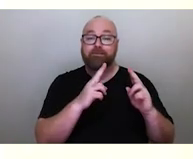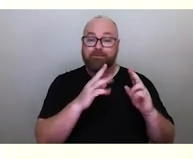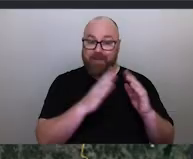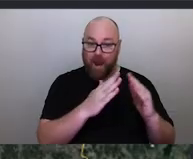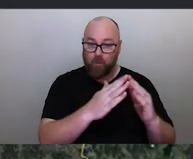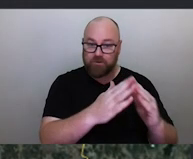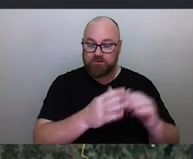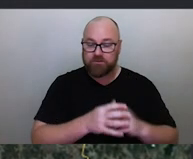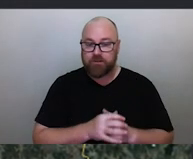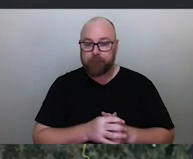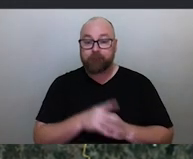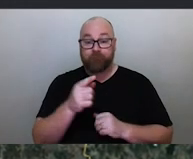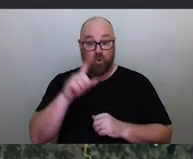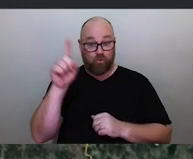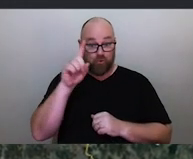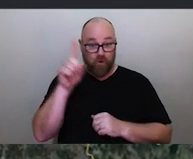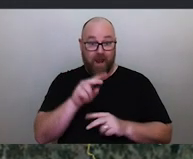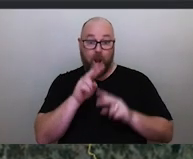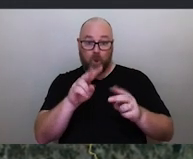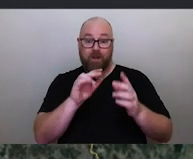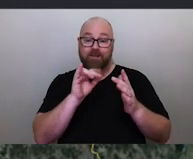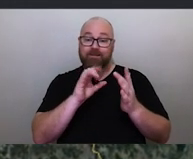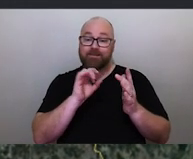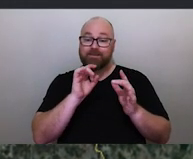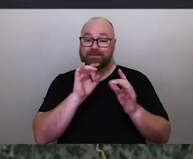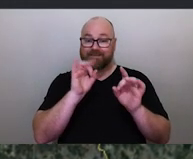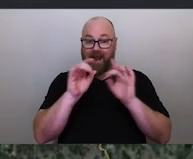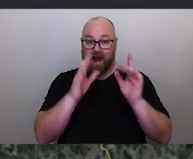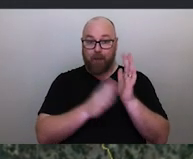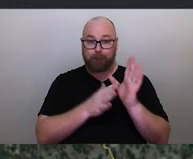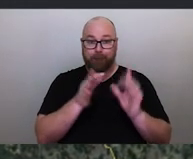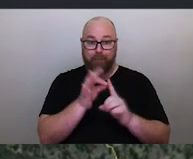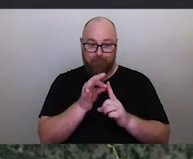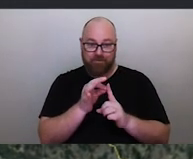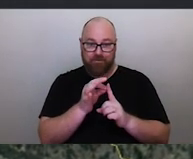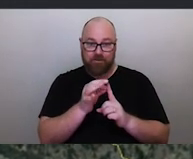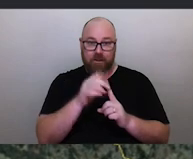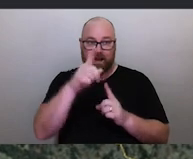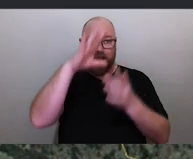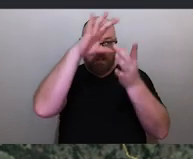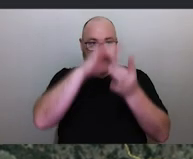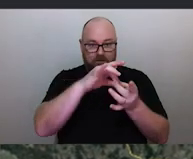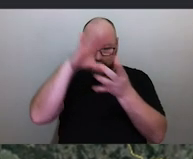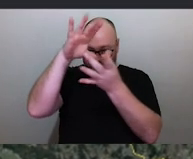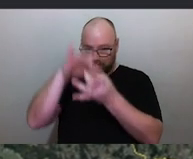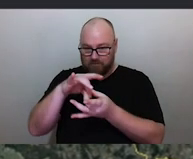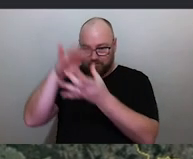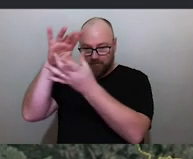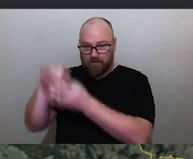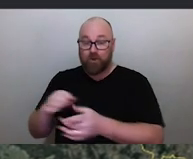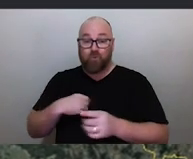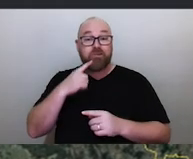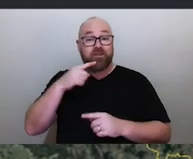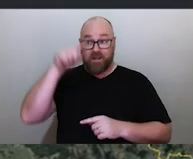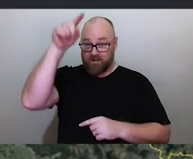So today if you look at these star maps and their representations on the land, you see that they perfectly line up